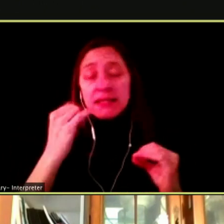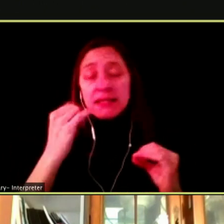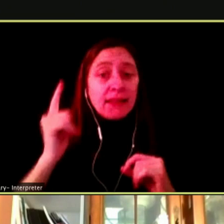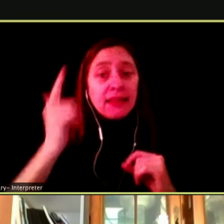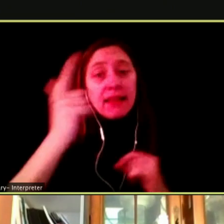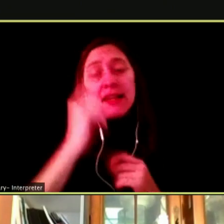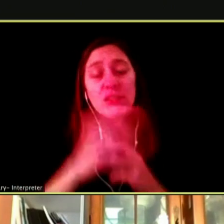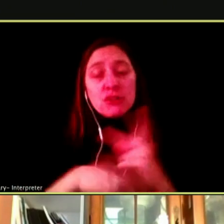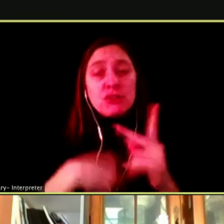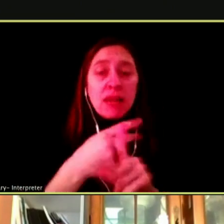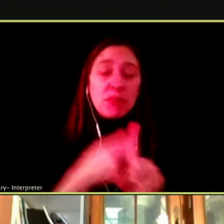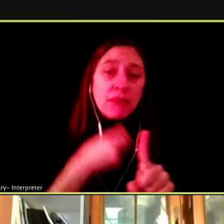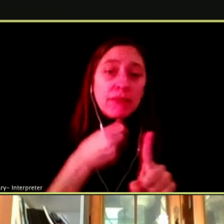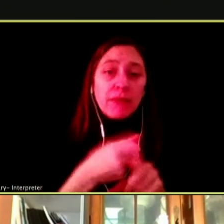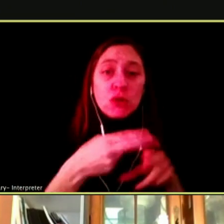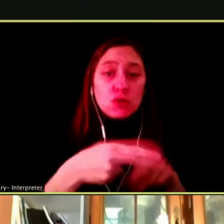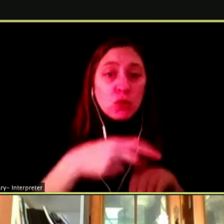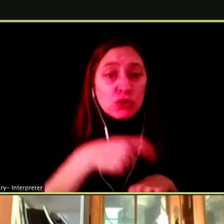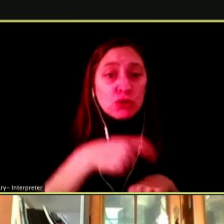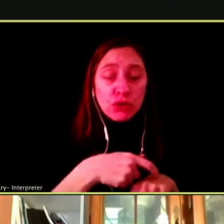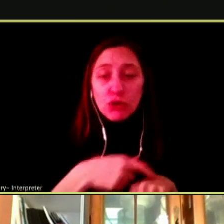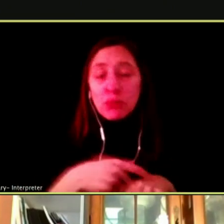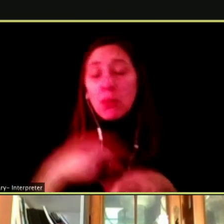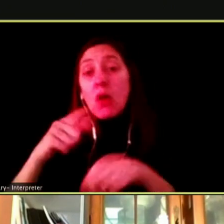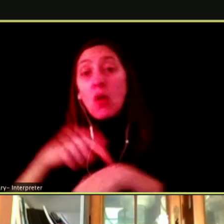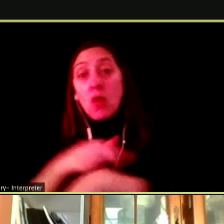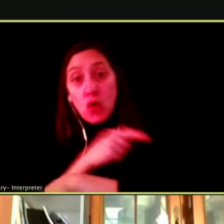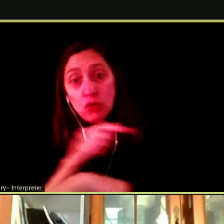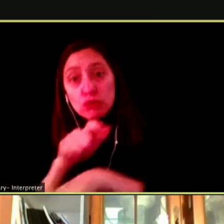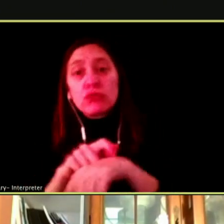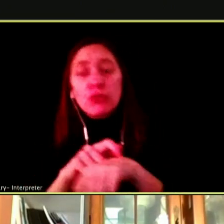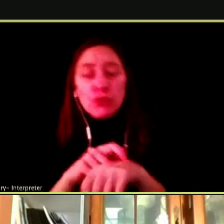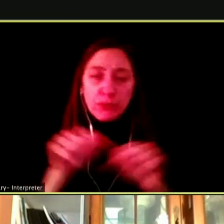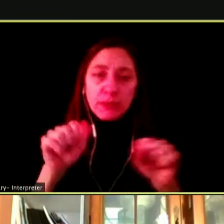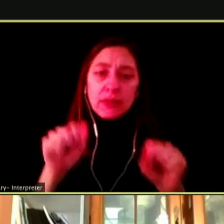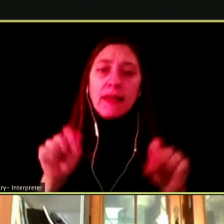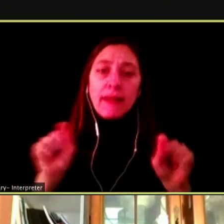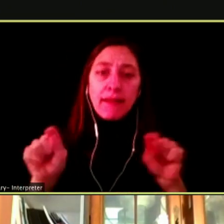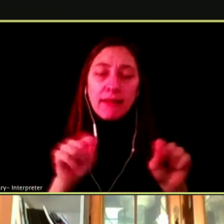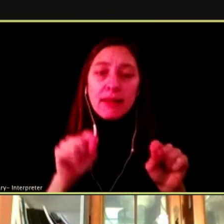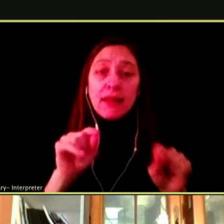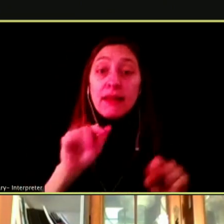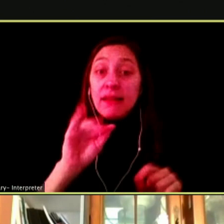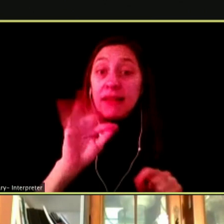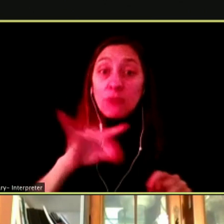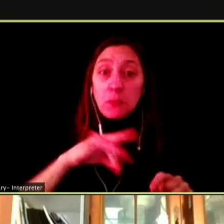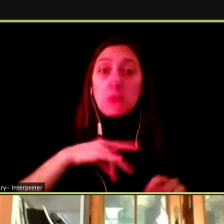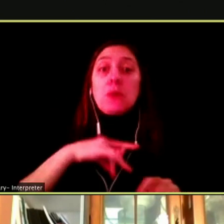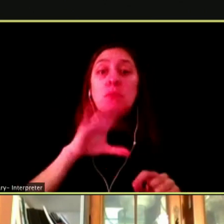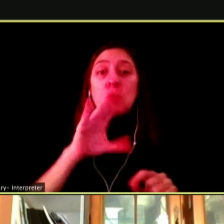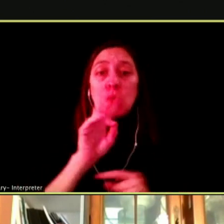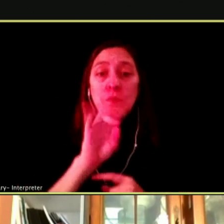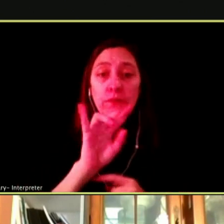CERTAIN SIDE EFFECTS A LOT OF STUDENTS WILL MAKE COVID. THEY ARE IMMEDIATELY AT HIGHER RISK.